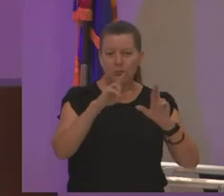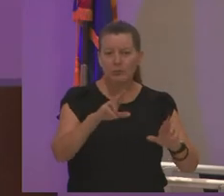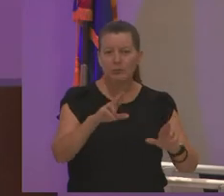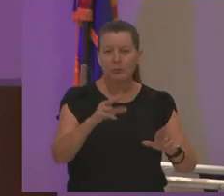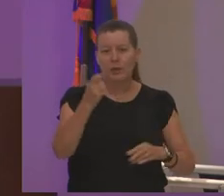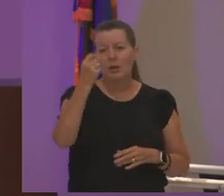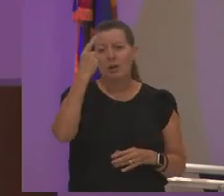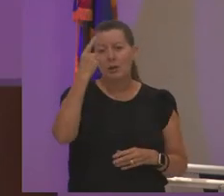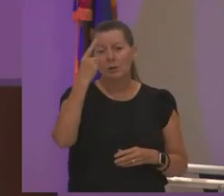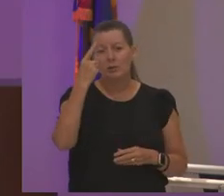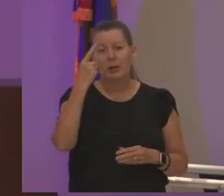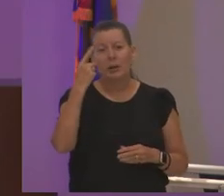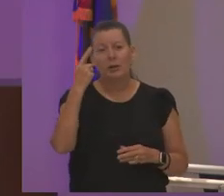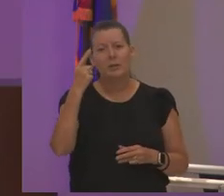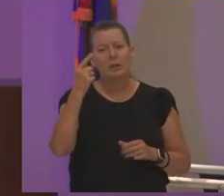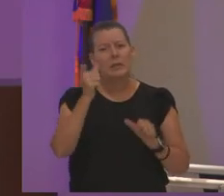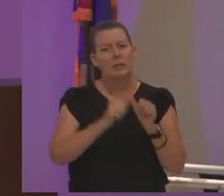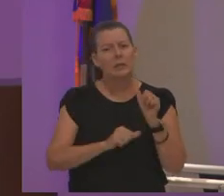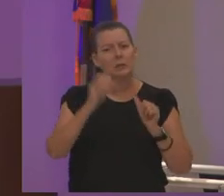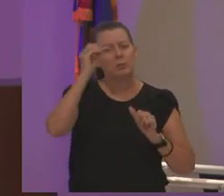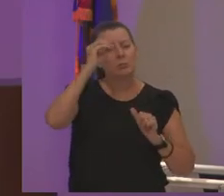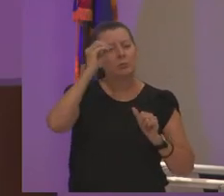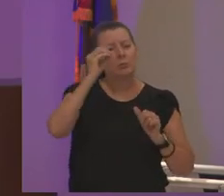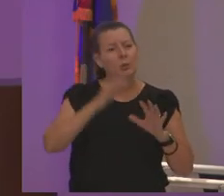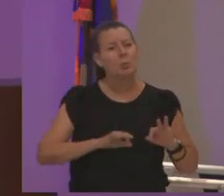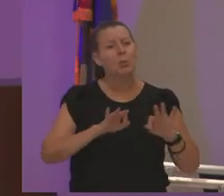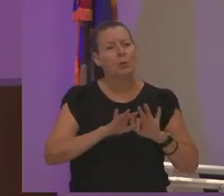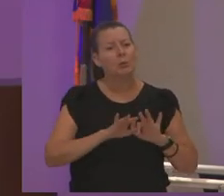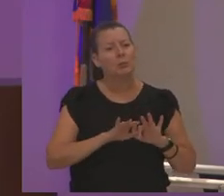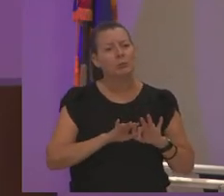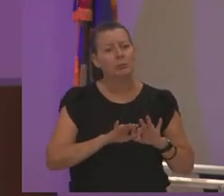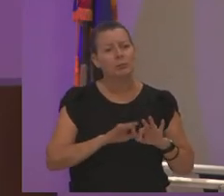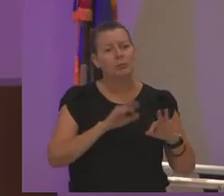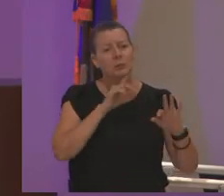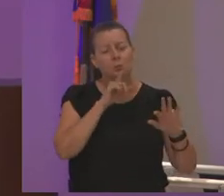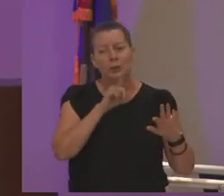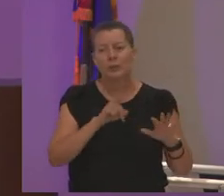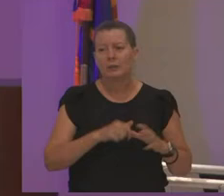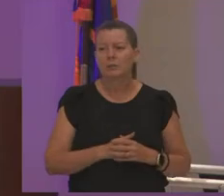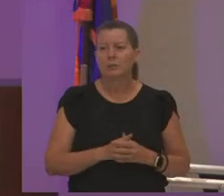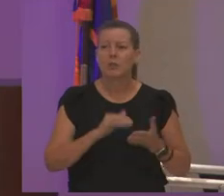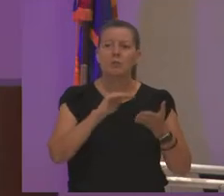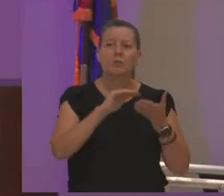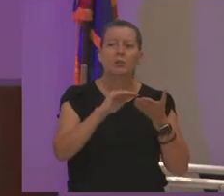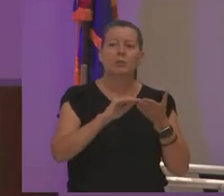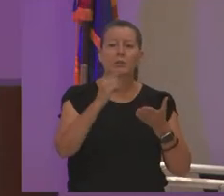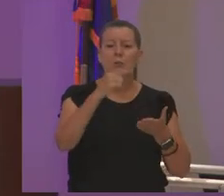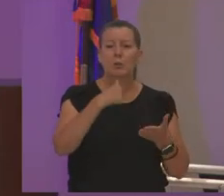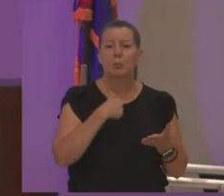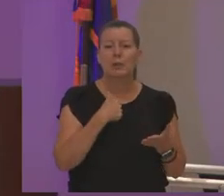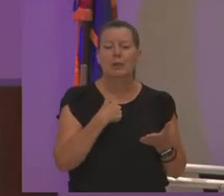that each other's voices is important it really is so forgiveness for me is something that is really